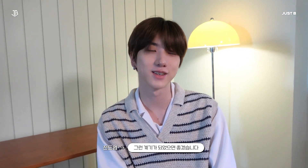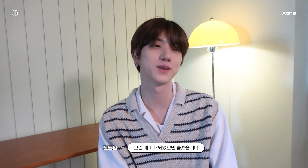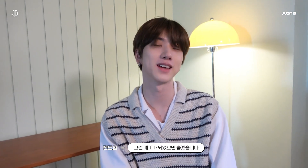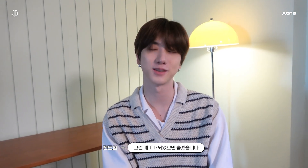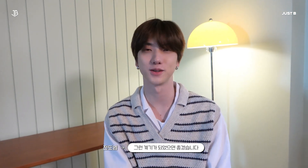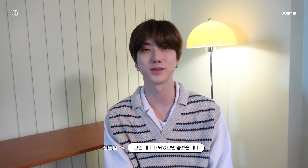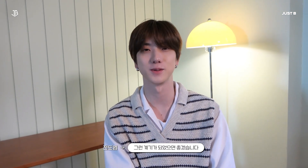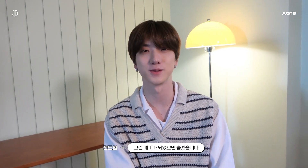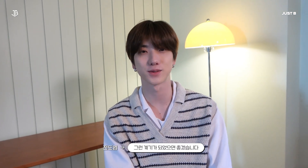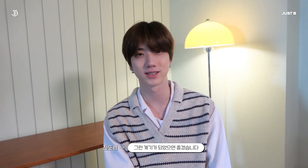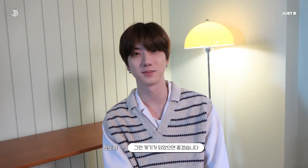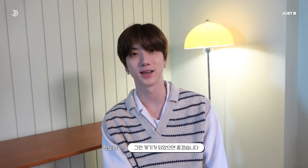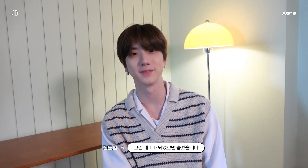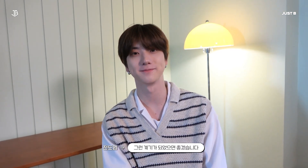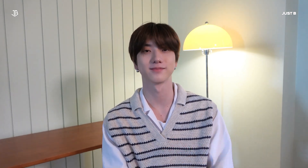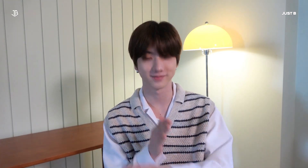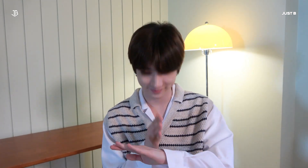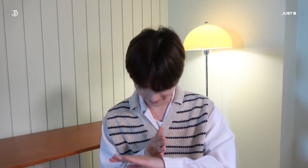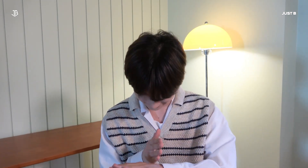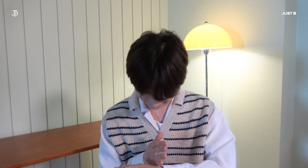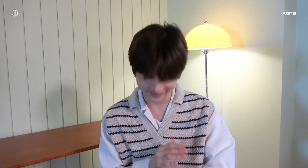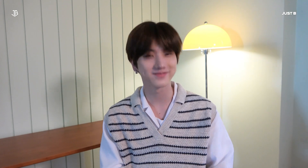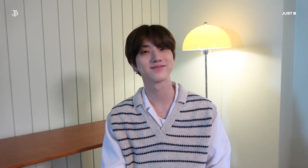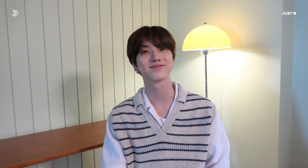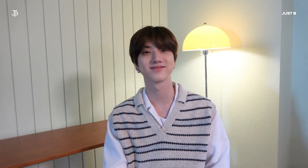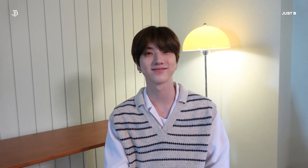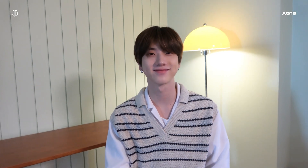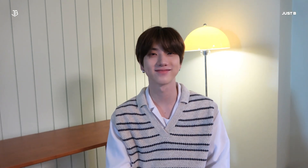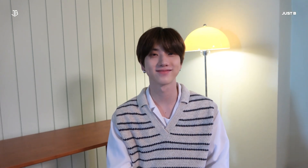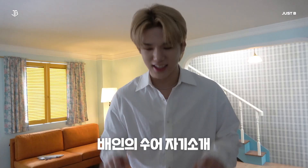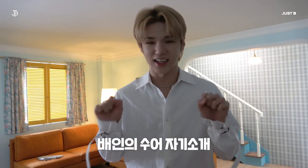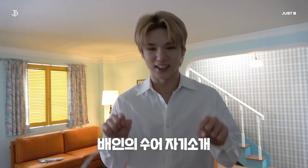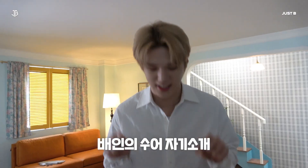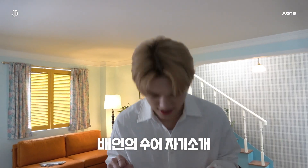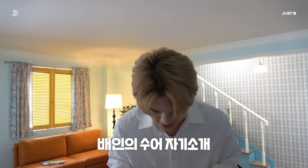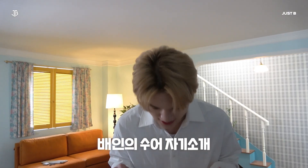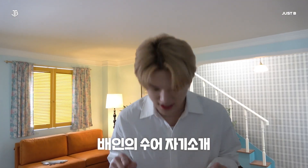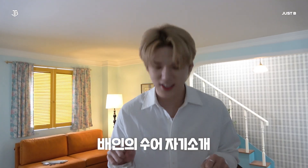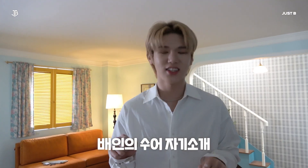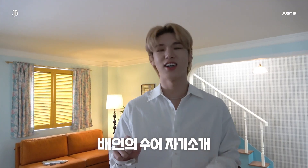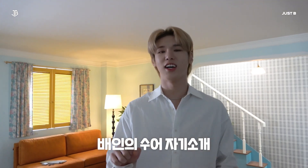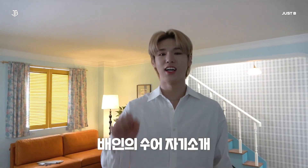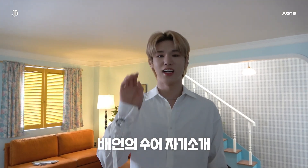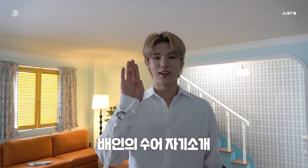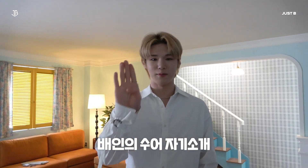through our pre-release song 'Camellia' (Thank you) Hello